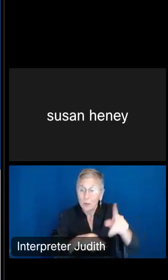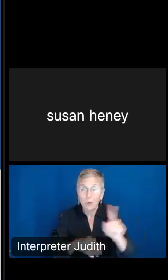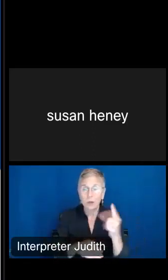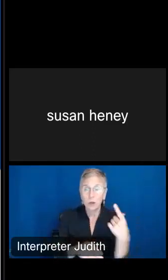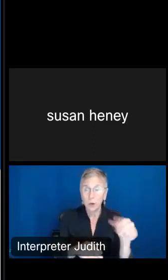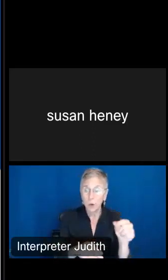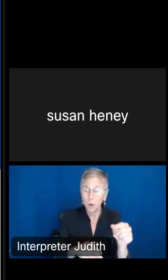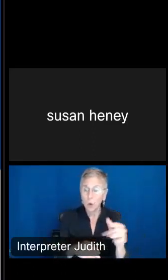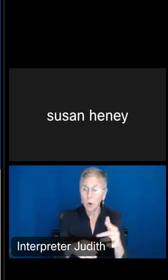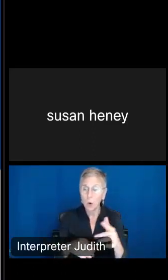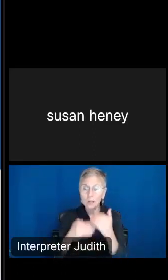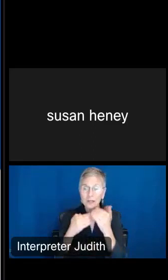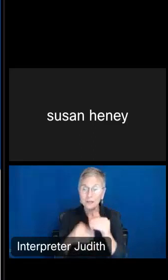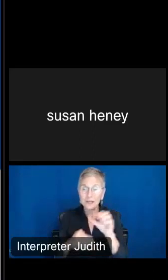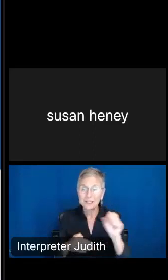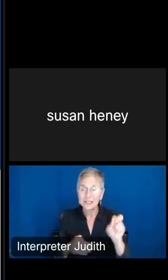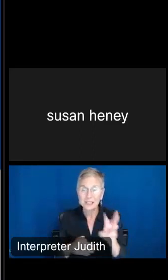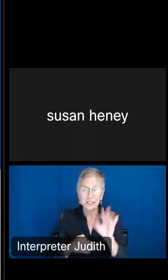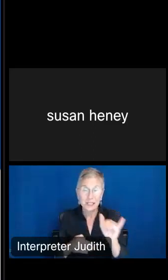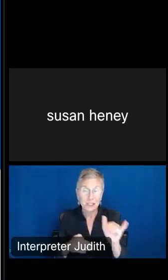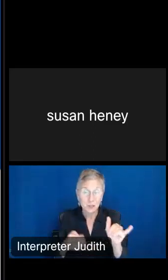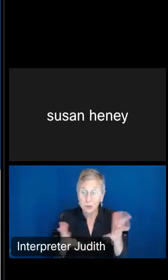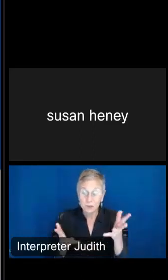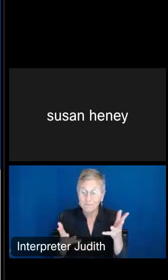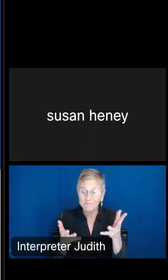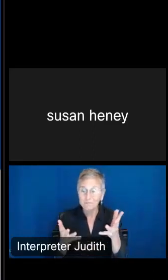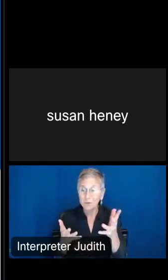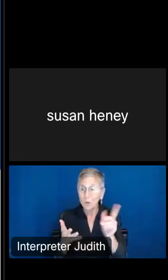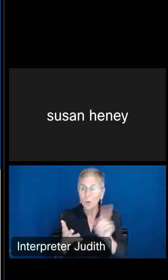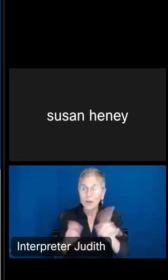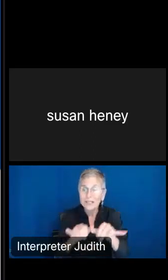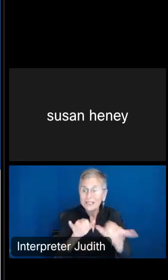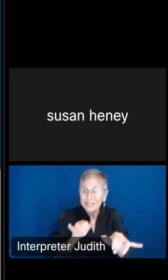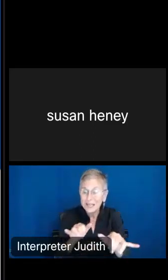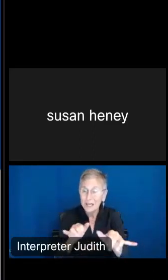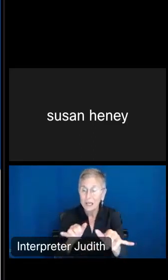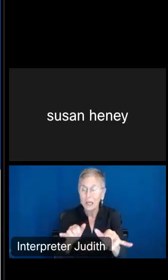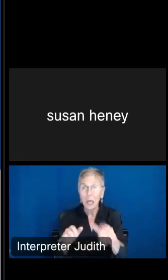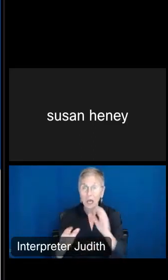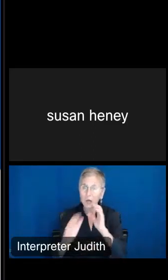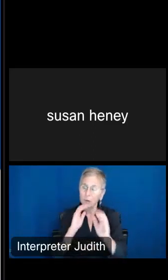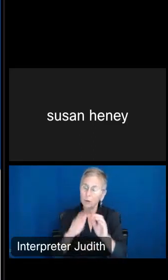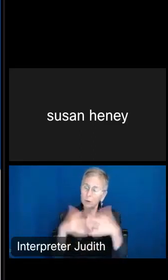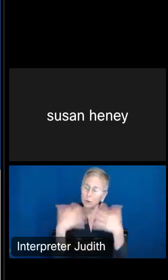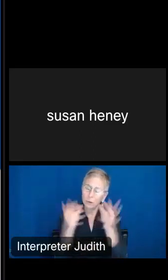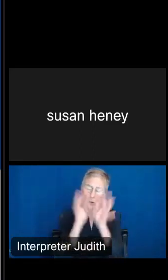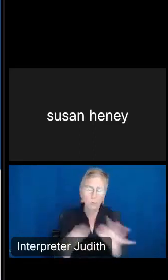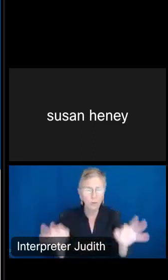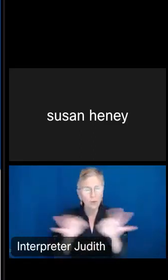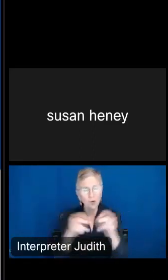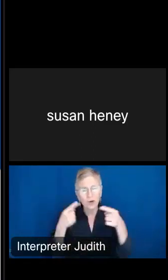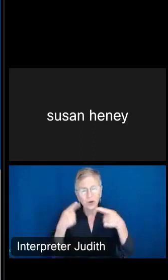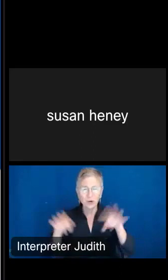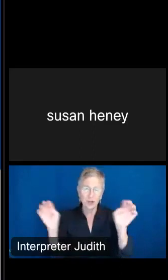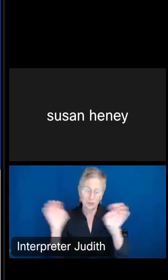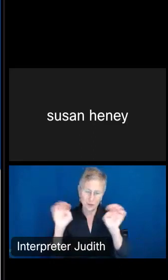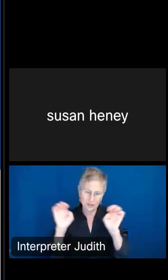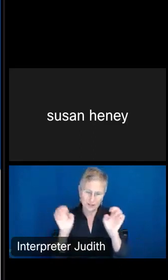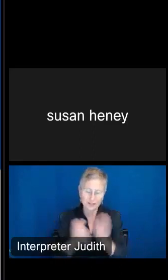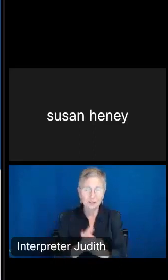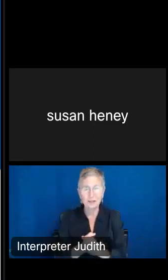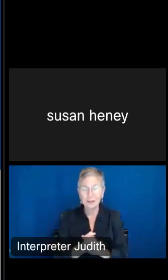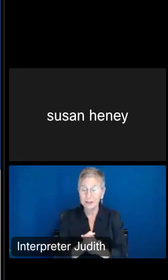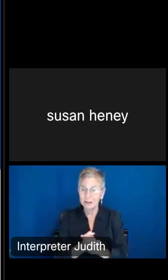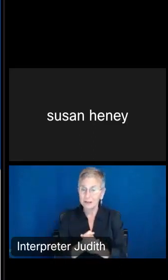may reside. And so important is communication during an emergency, so this data can actually